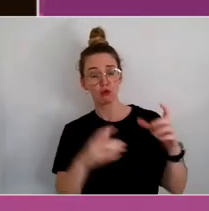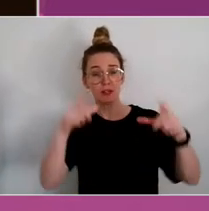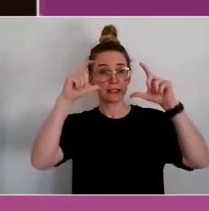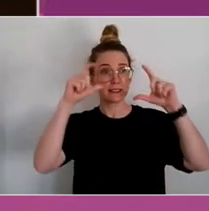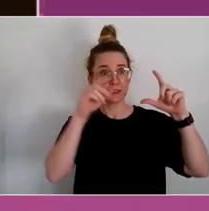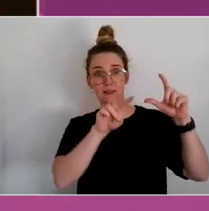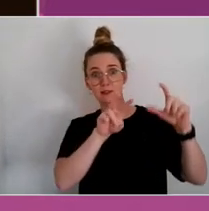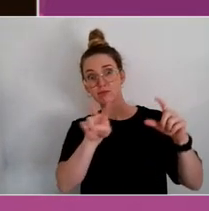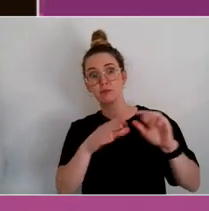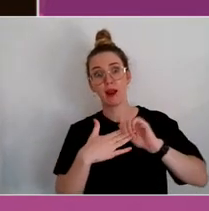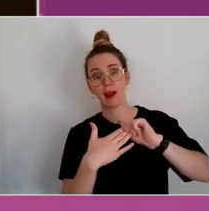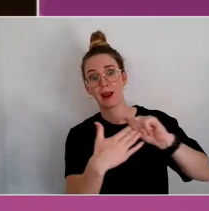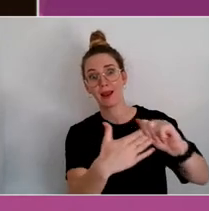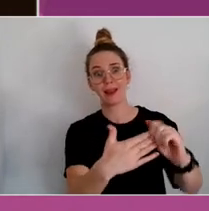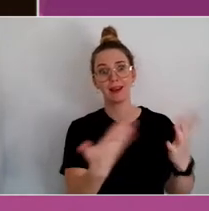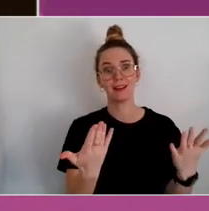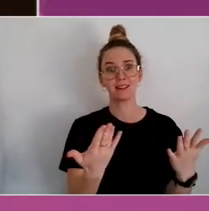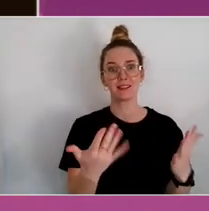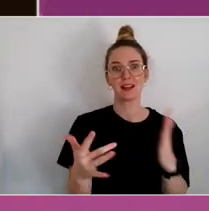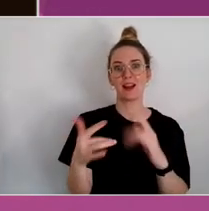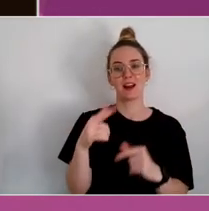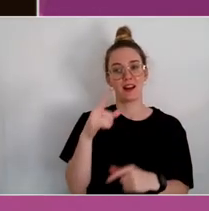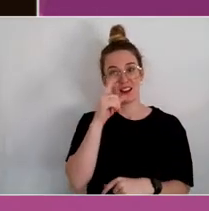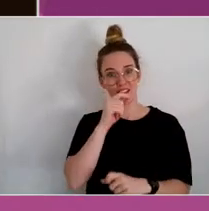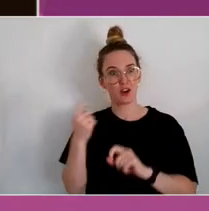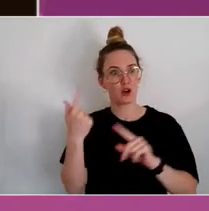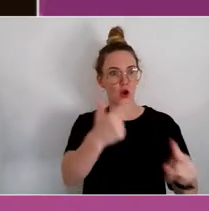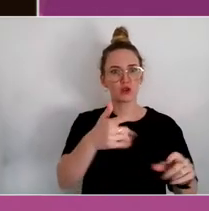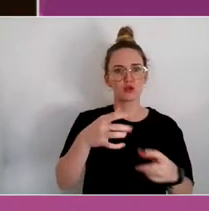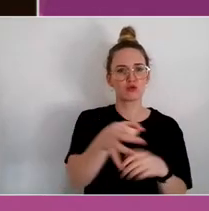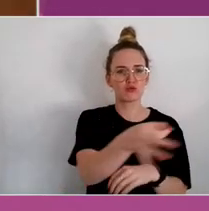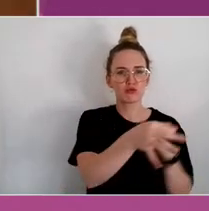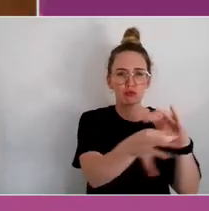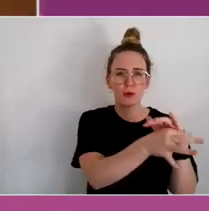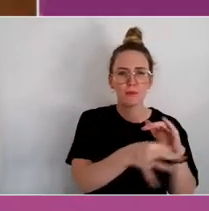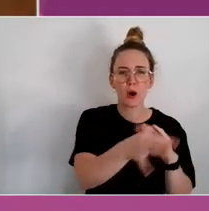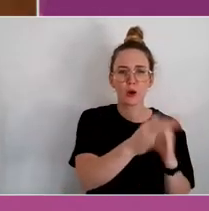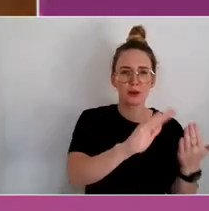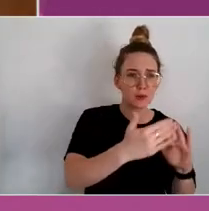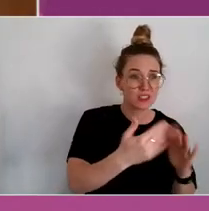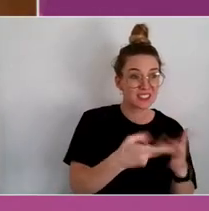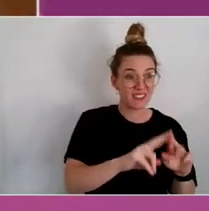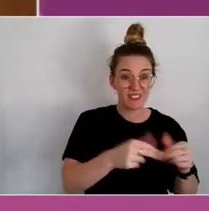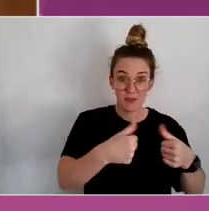And then they take them out to remote communities and see if they work. And if they don't work, we do something else.